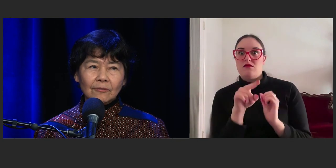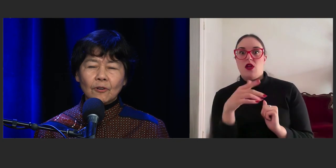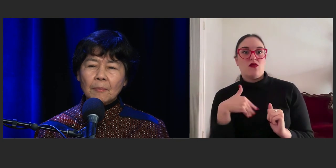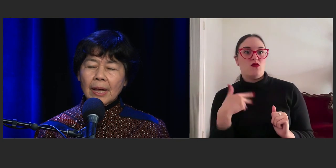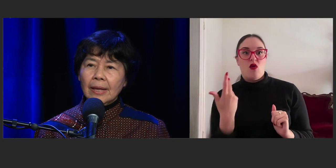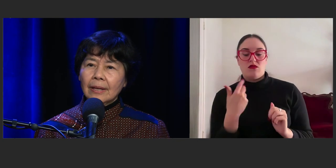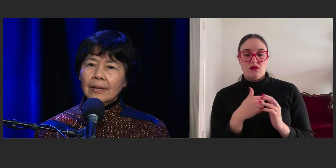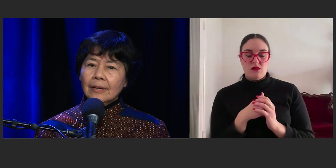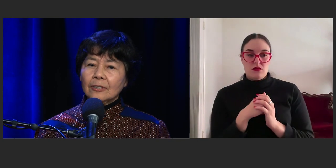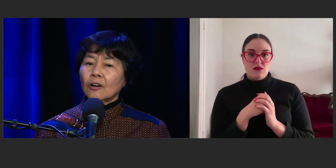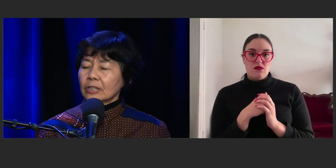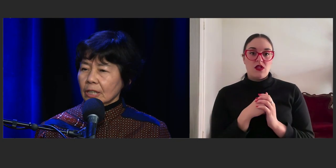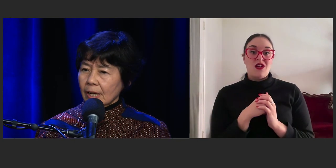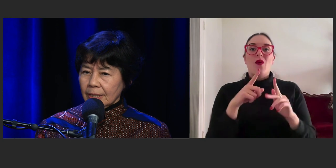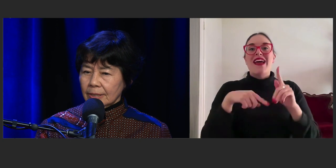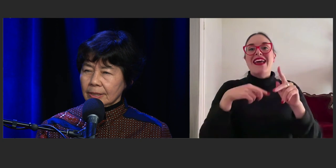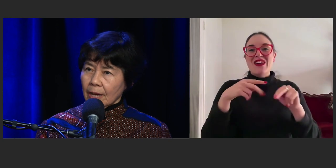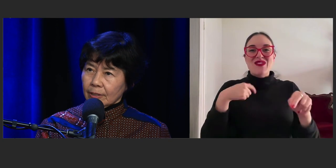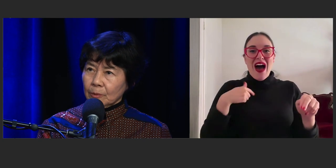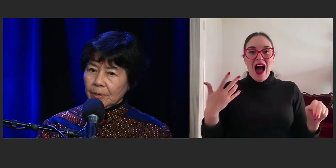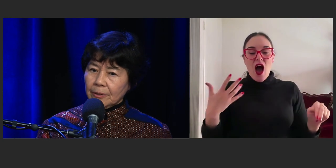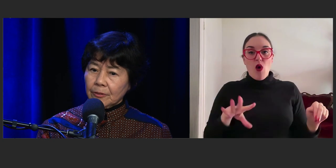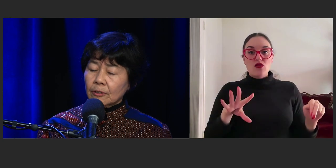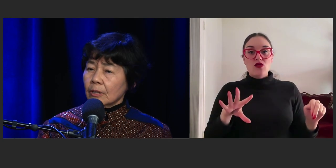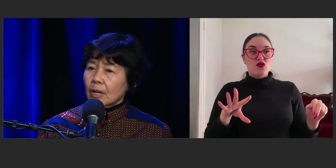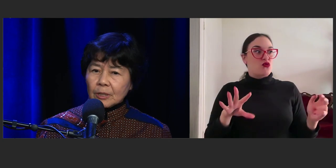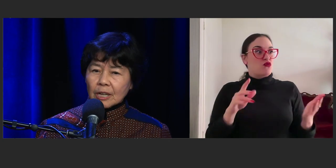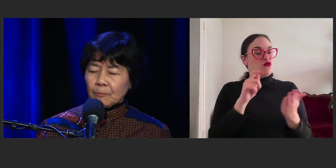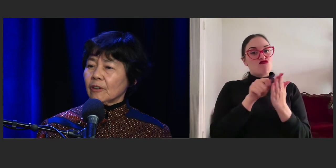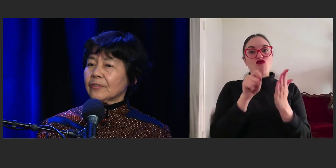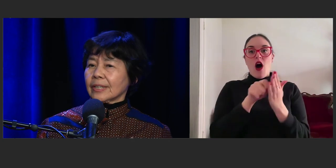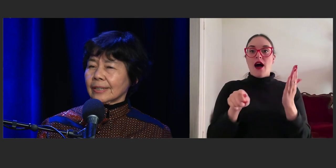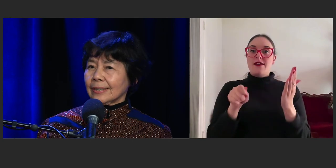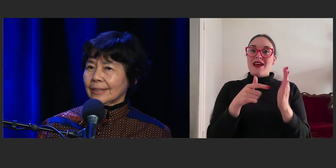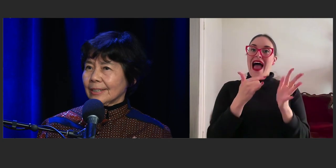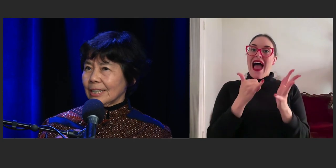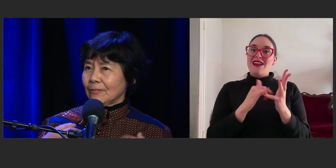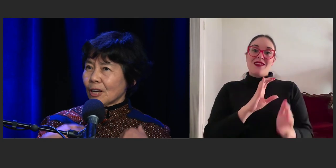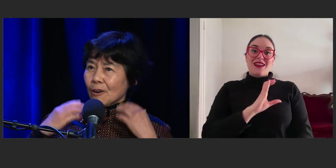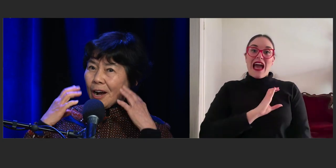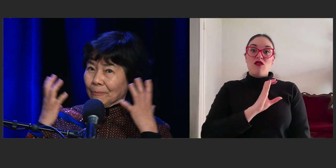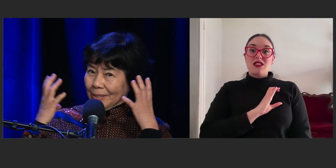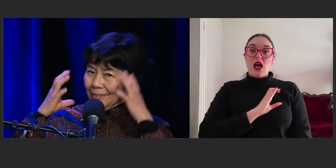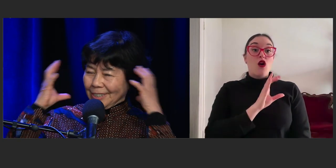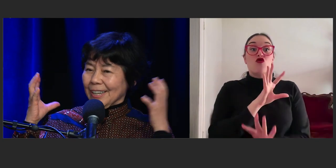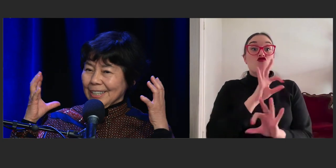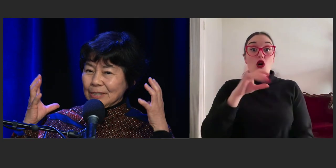from a non-Chinese character point of view, which I'm perfectly, even though I'm Chinese,